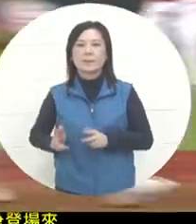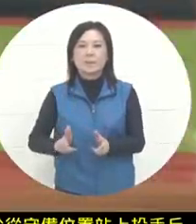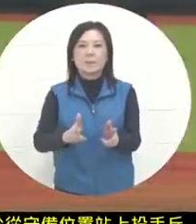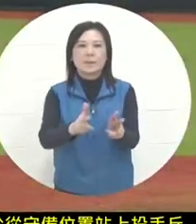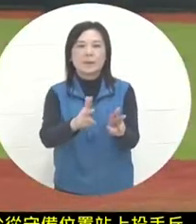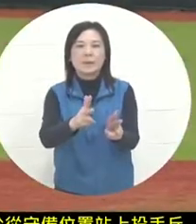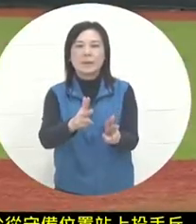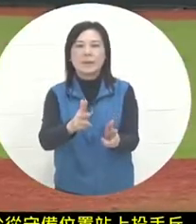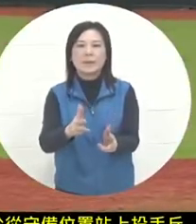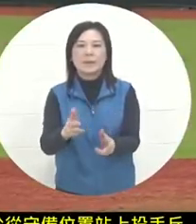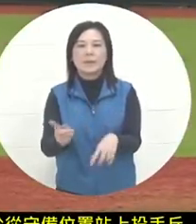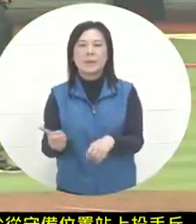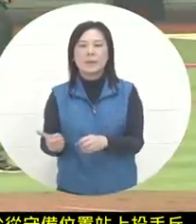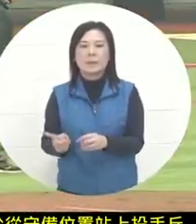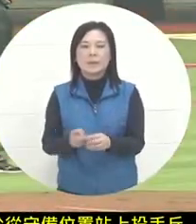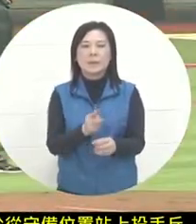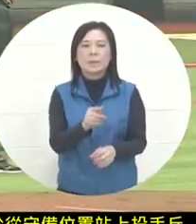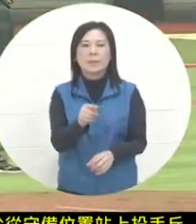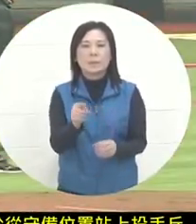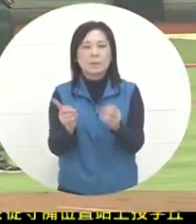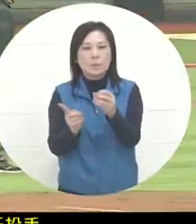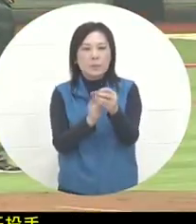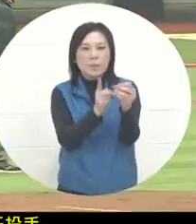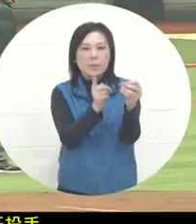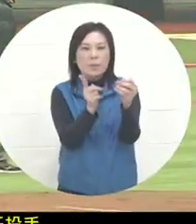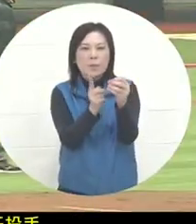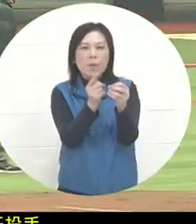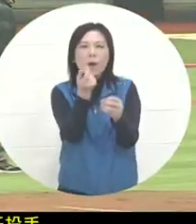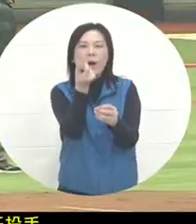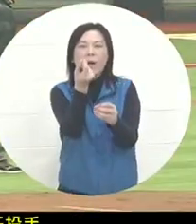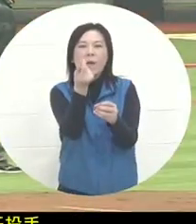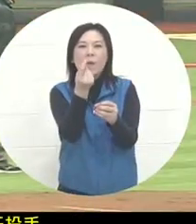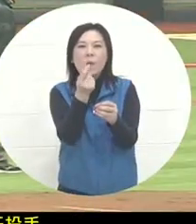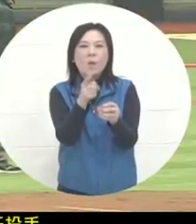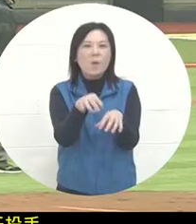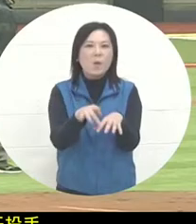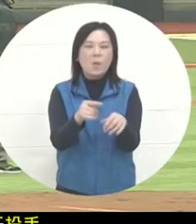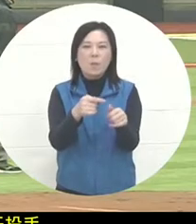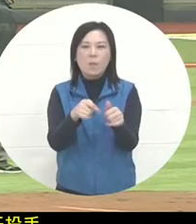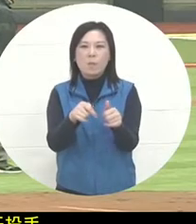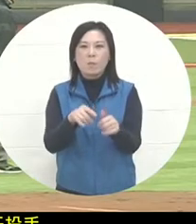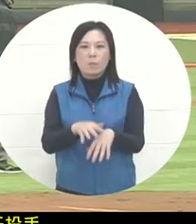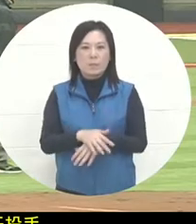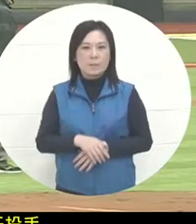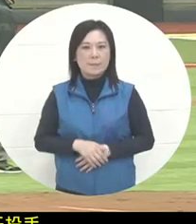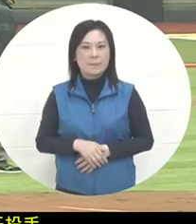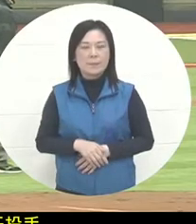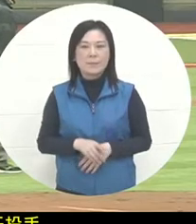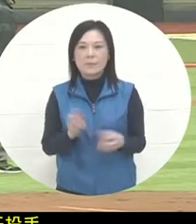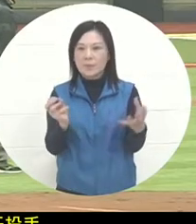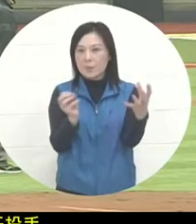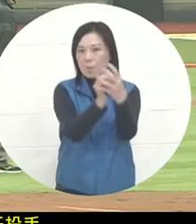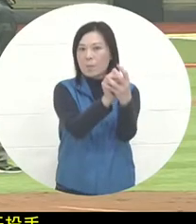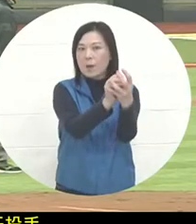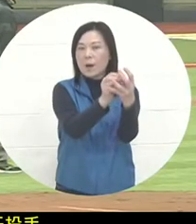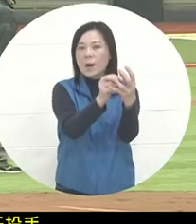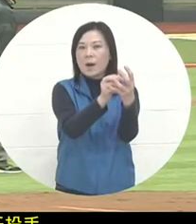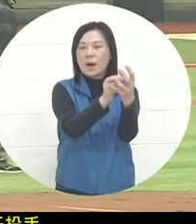The batter in the strike zone slightly took out his bat to cover, which also affected the catcher. After receiving the ball, the catcher did not pass the ball out to